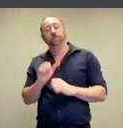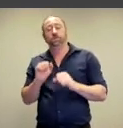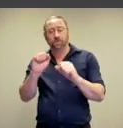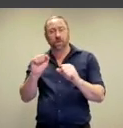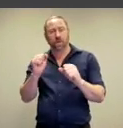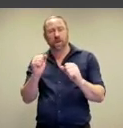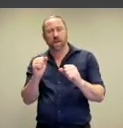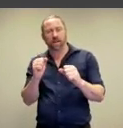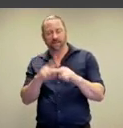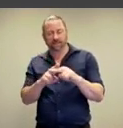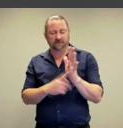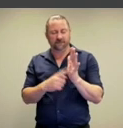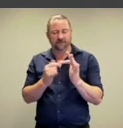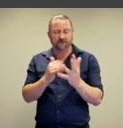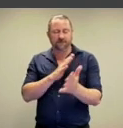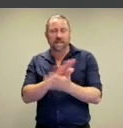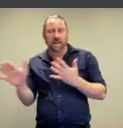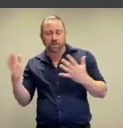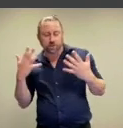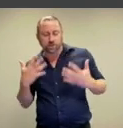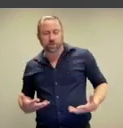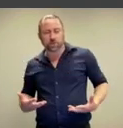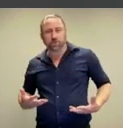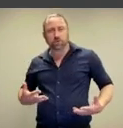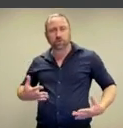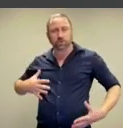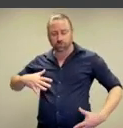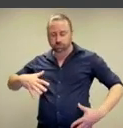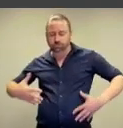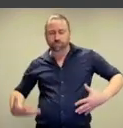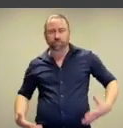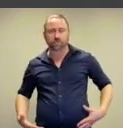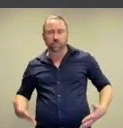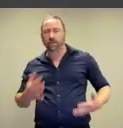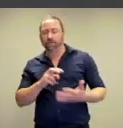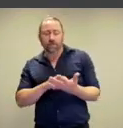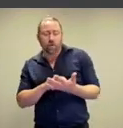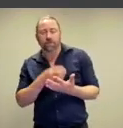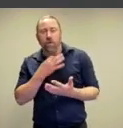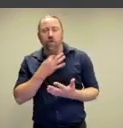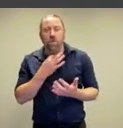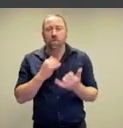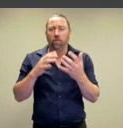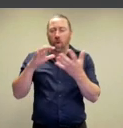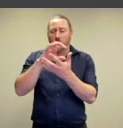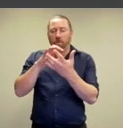and she's famous for her fleshy